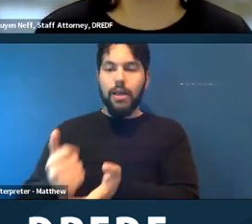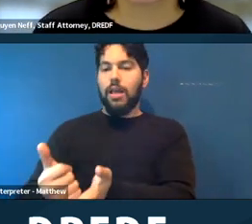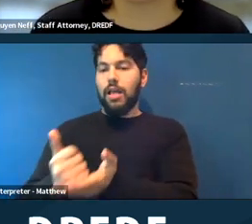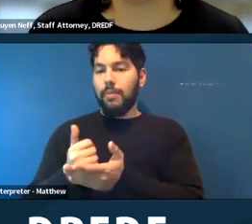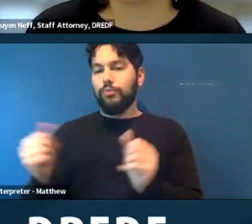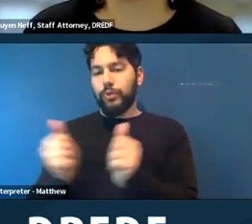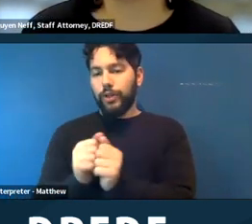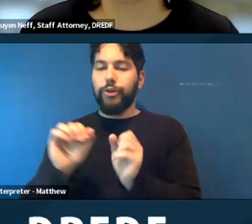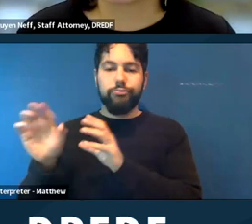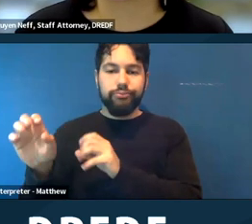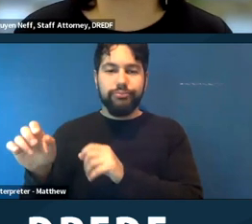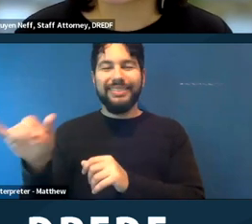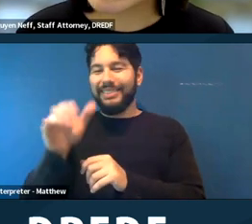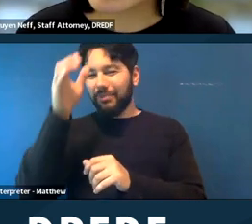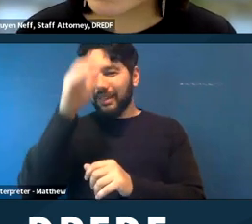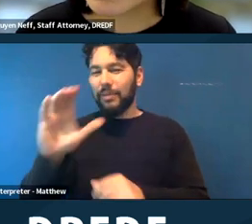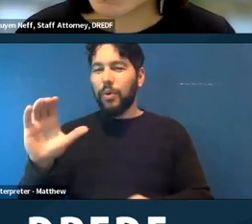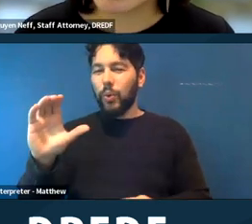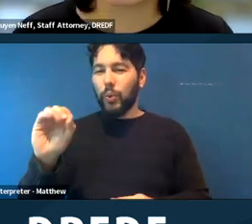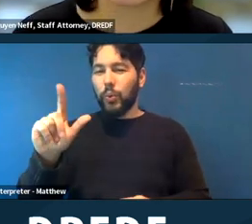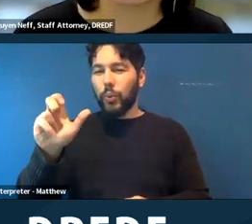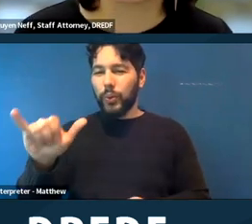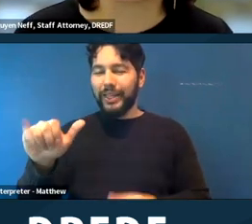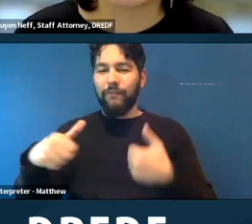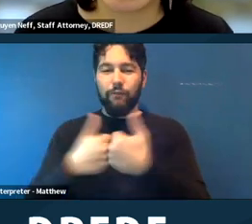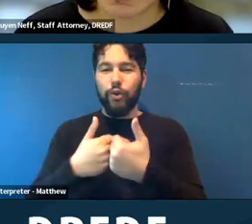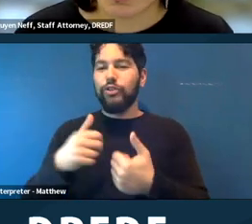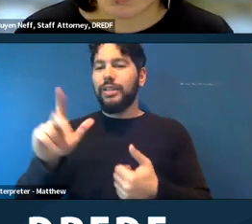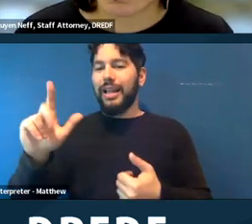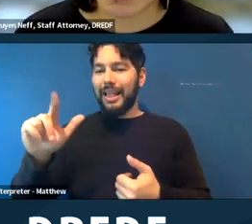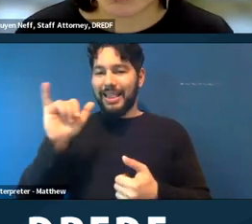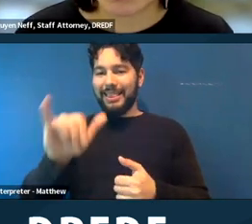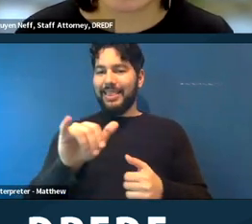So if they are sort of forced to move at this time without being provided a reasonable accommodation,